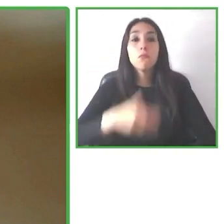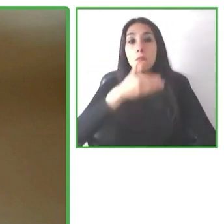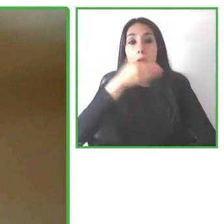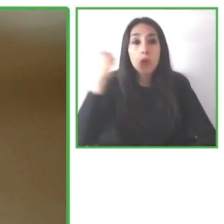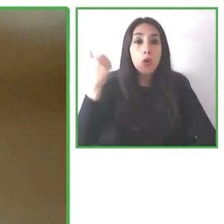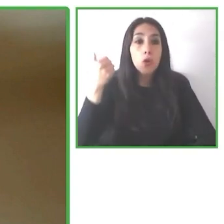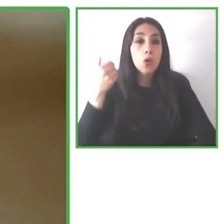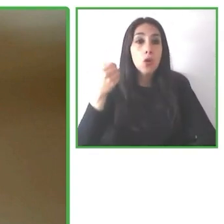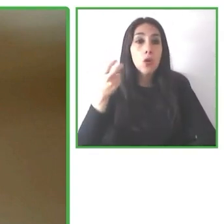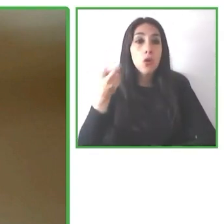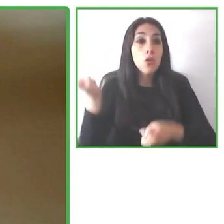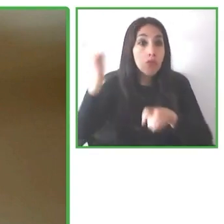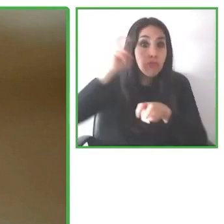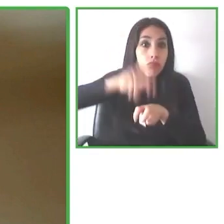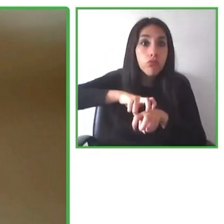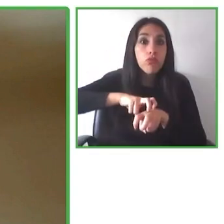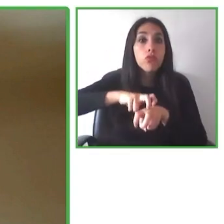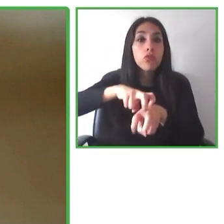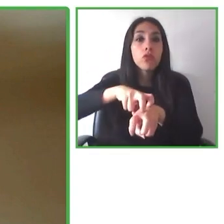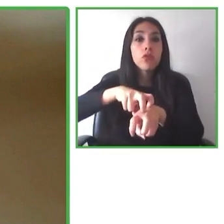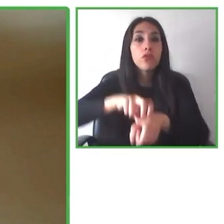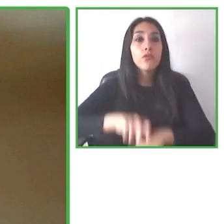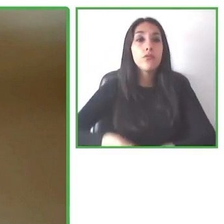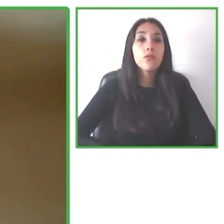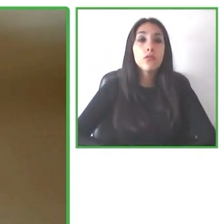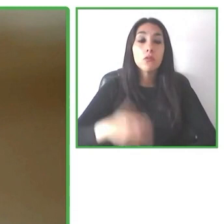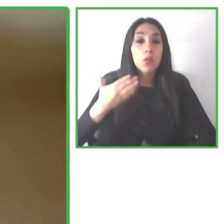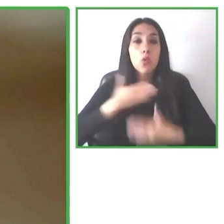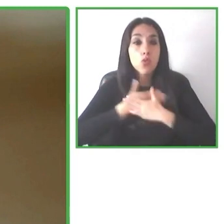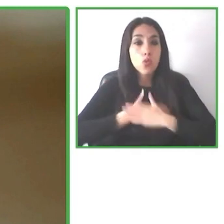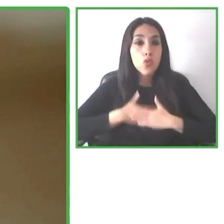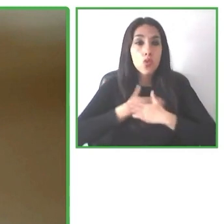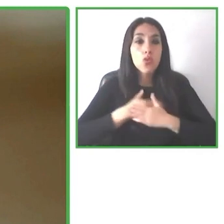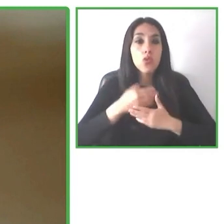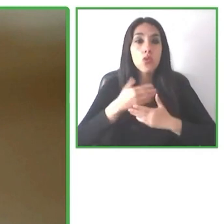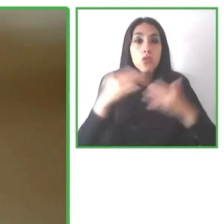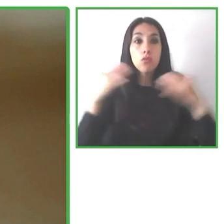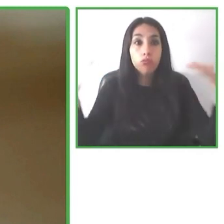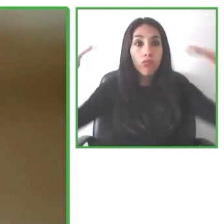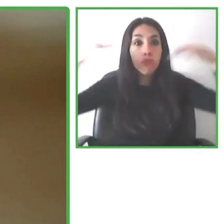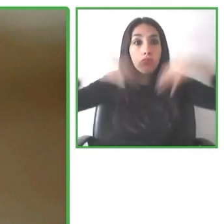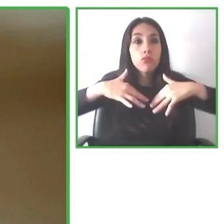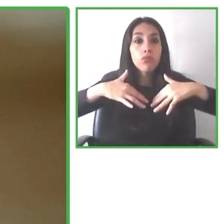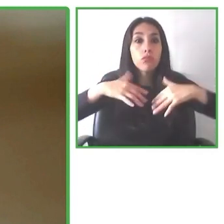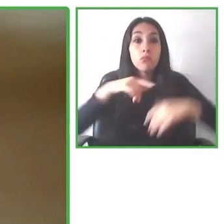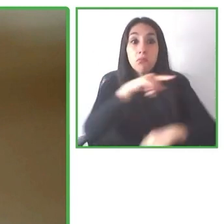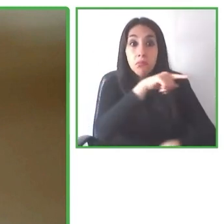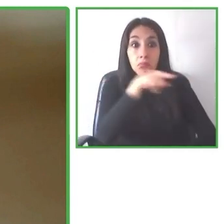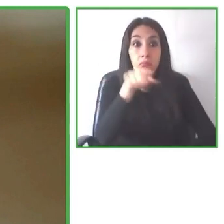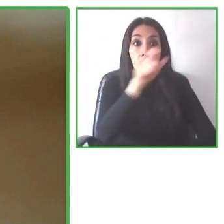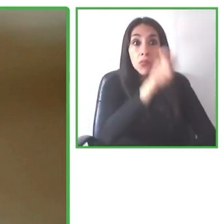and the accessibility of all tourism destinations. We believe that this is really fundamental work